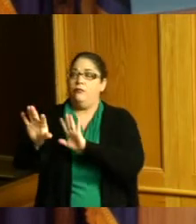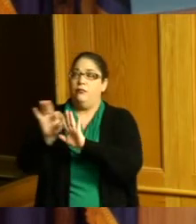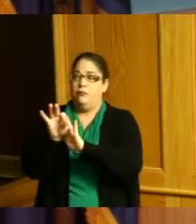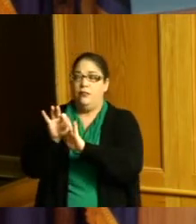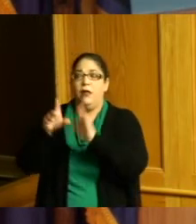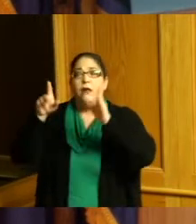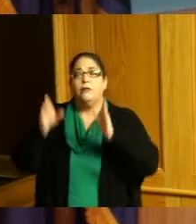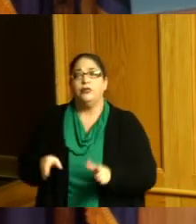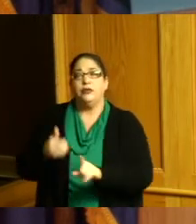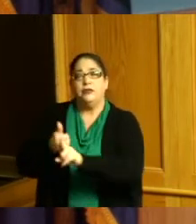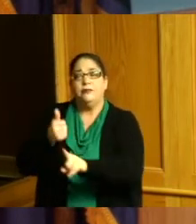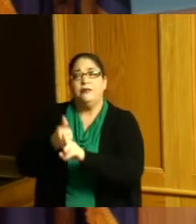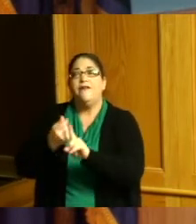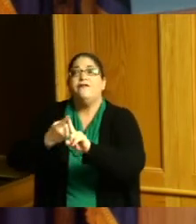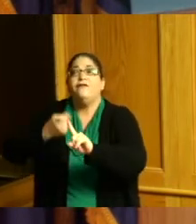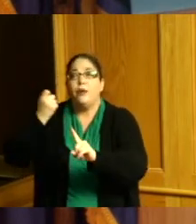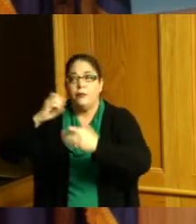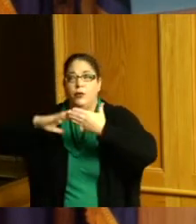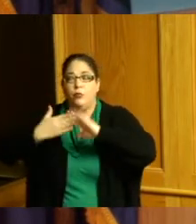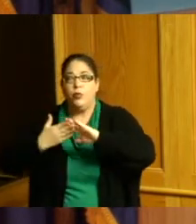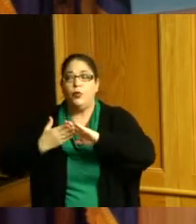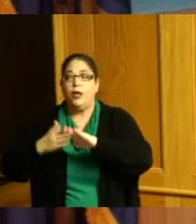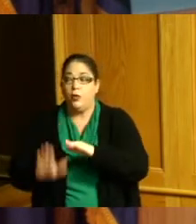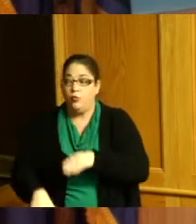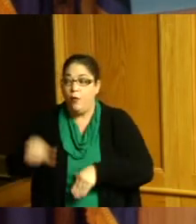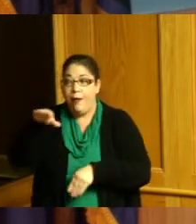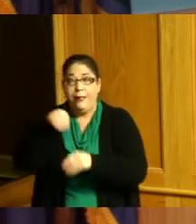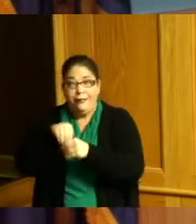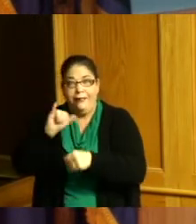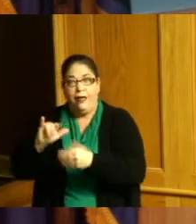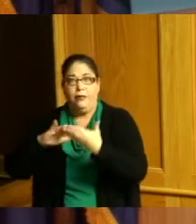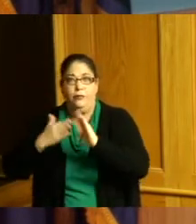comes from the community came up out of the community an African-American male